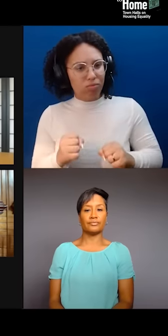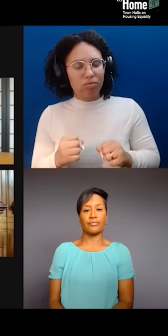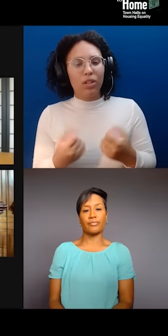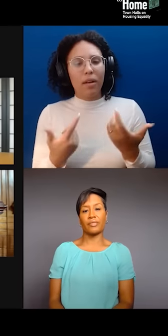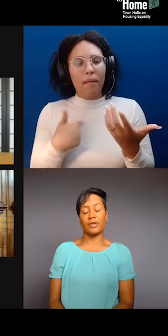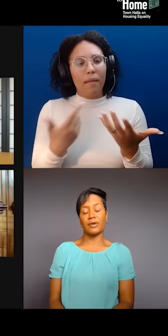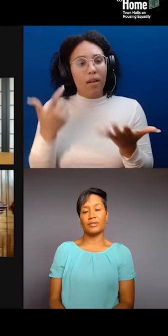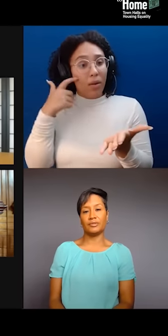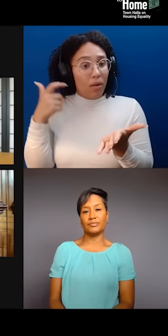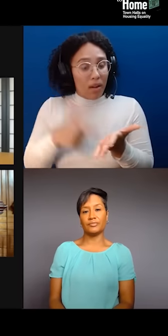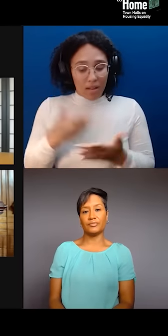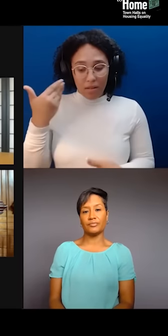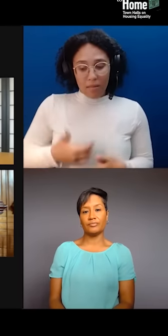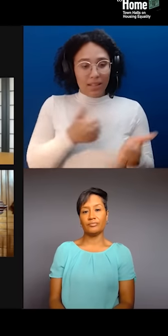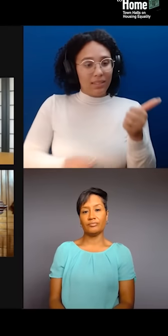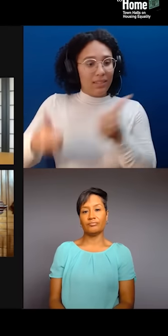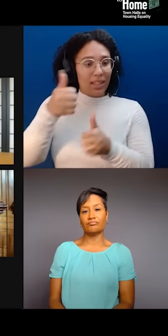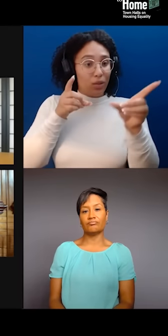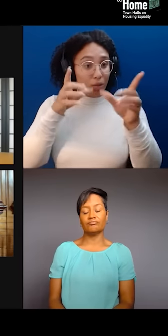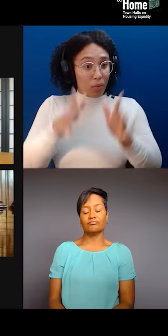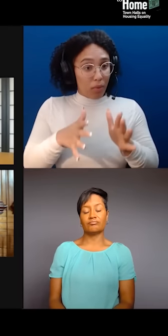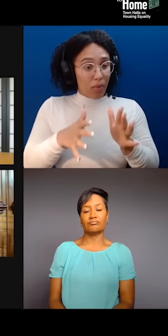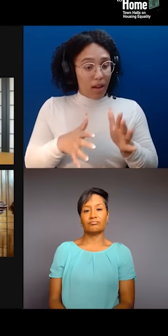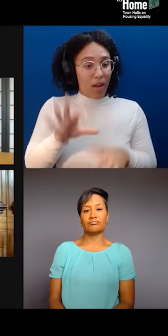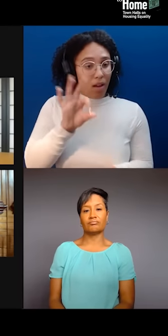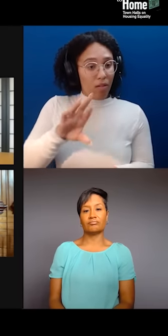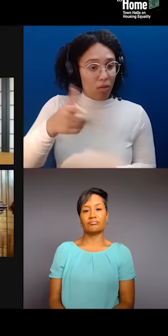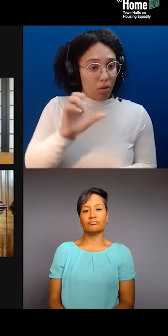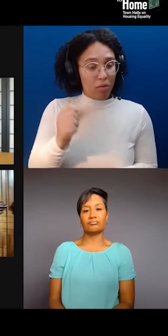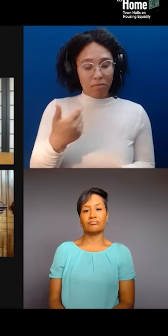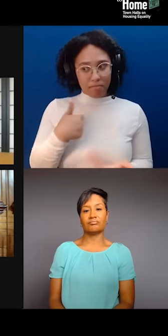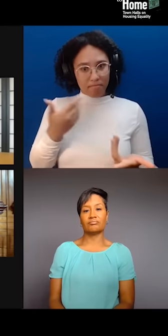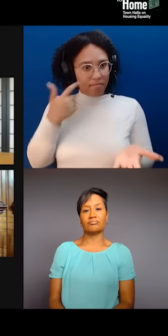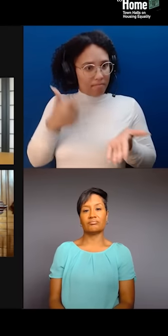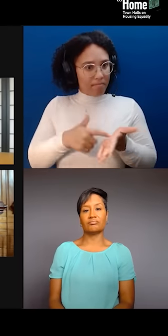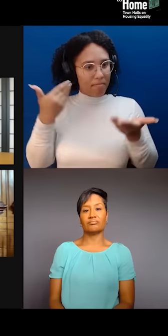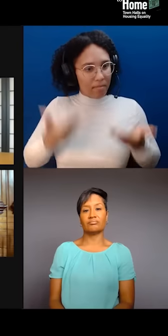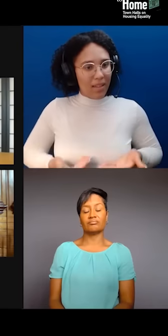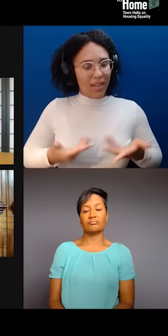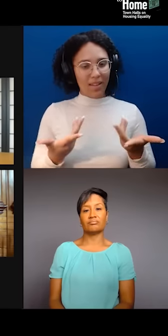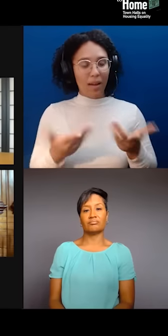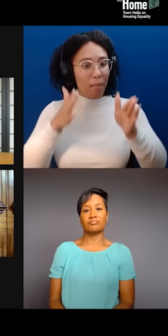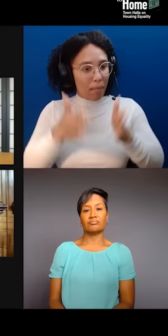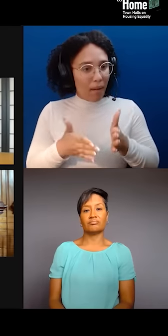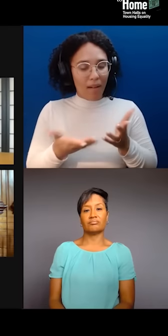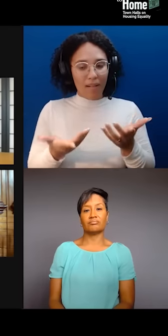that I am a guest on Muh-he-con-ne-ok land, on Mohican land. So, the displacement of Mohican people,